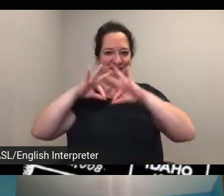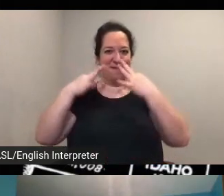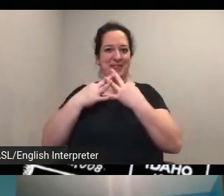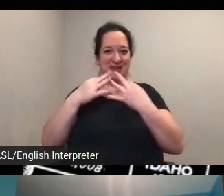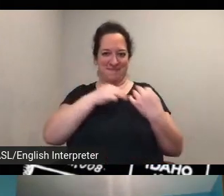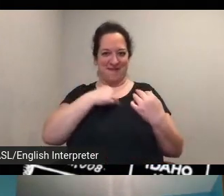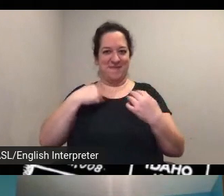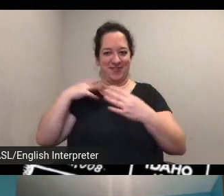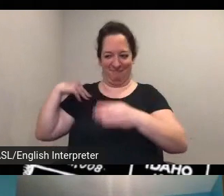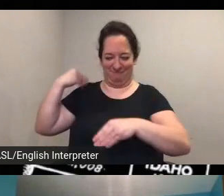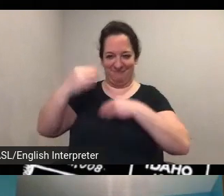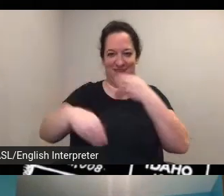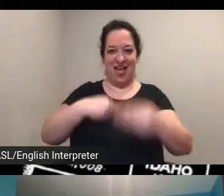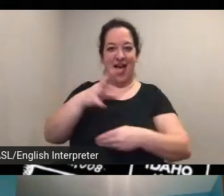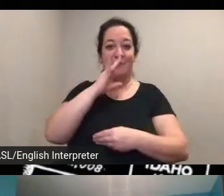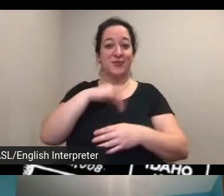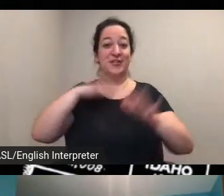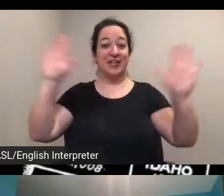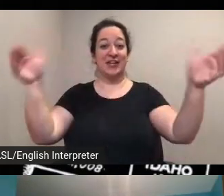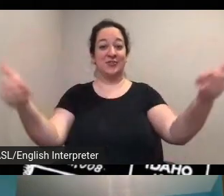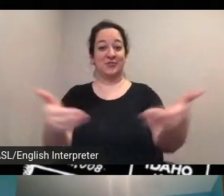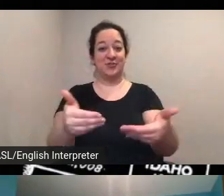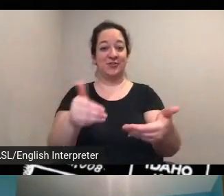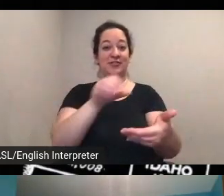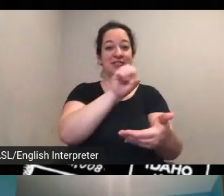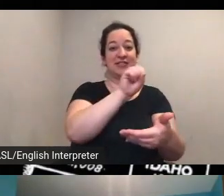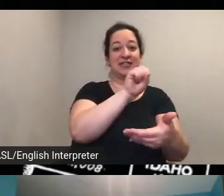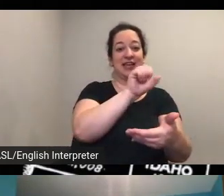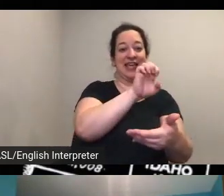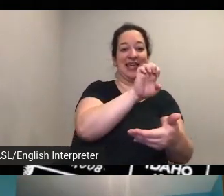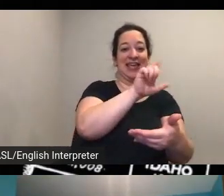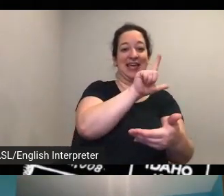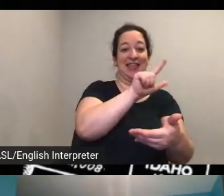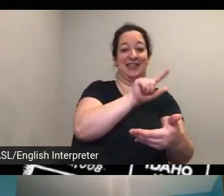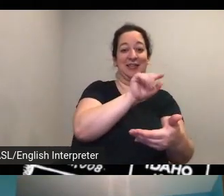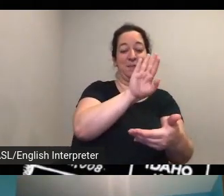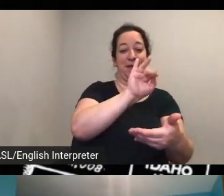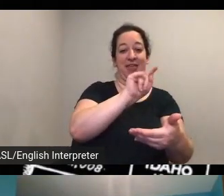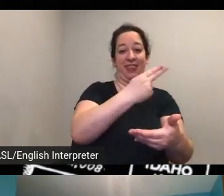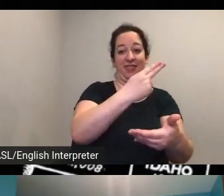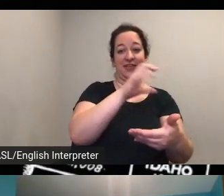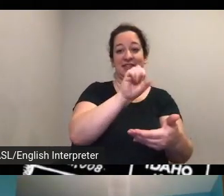elizabeth stanton and susan b anthony so again those connections coming into the